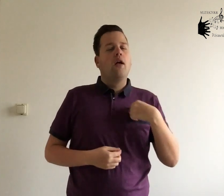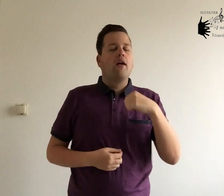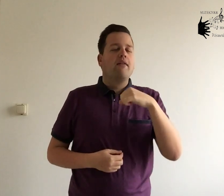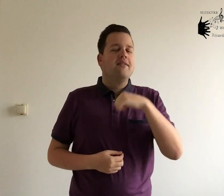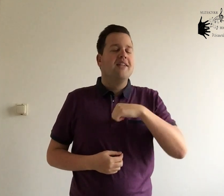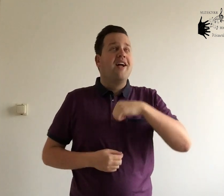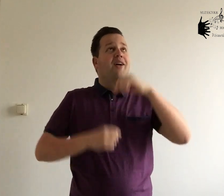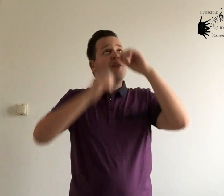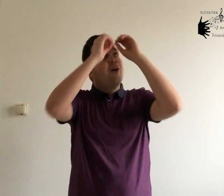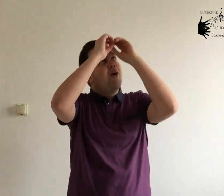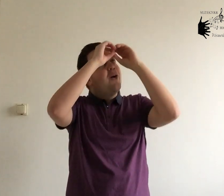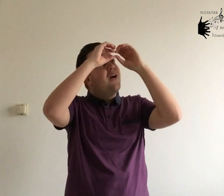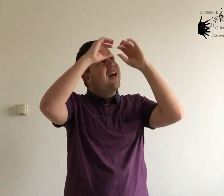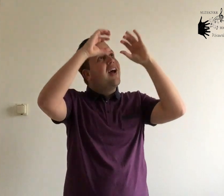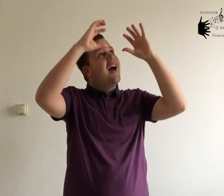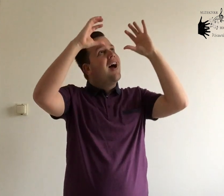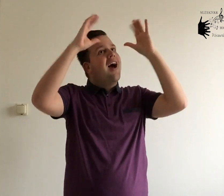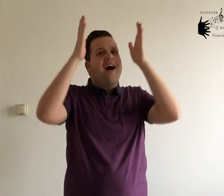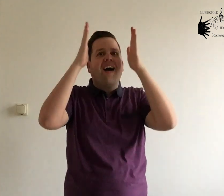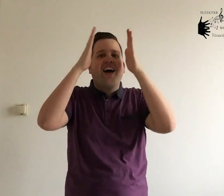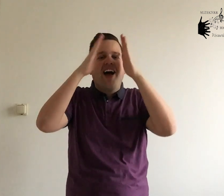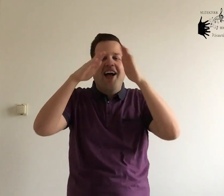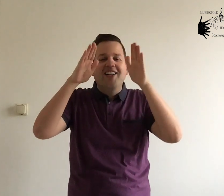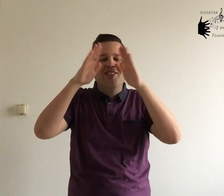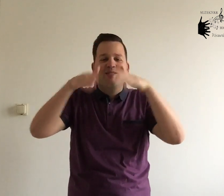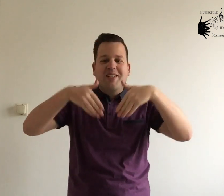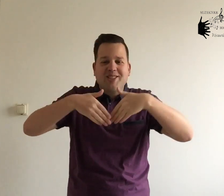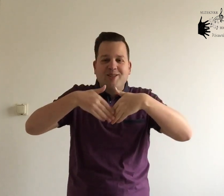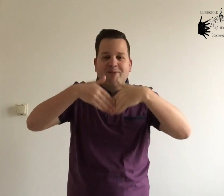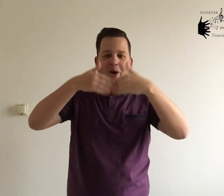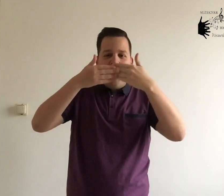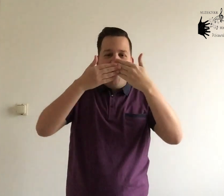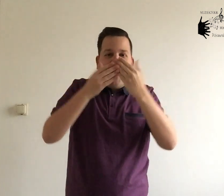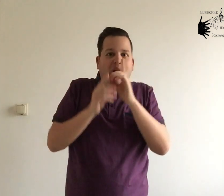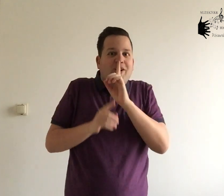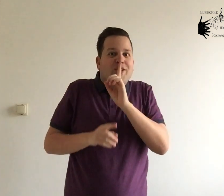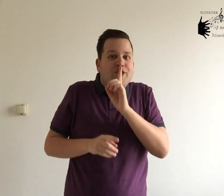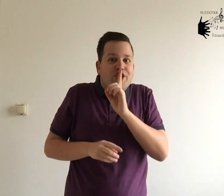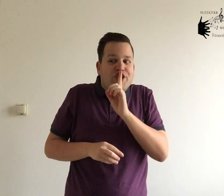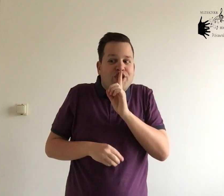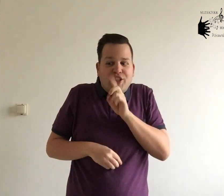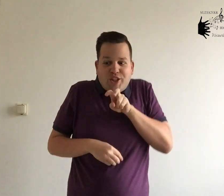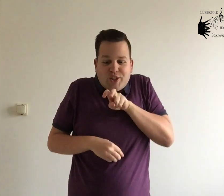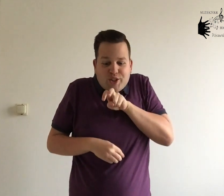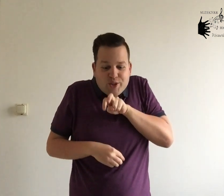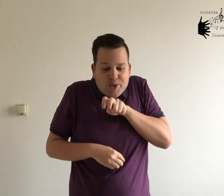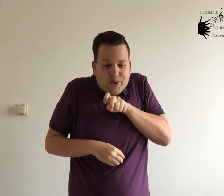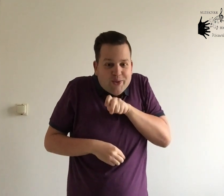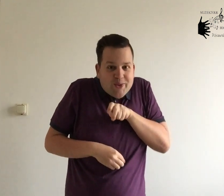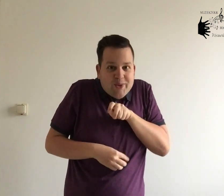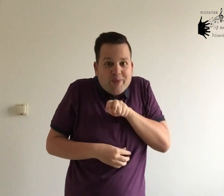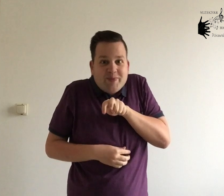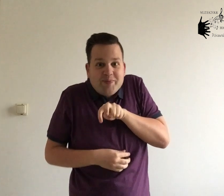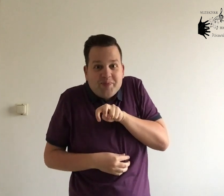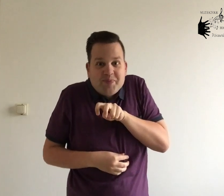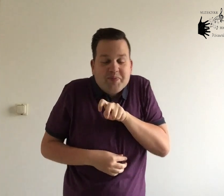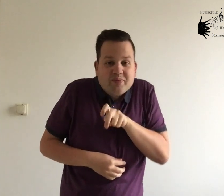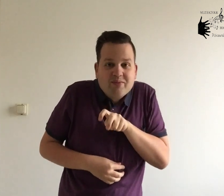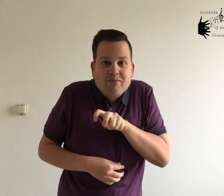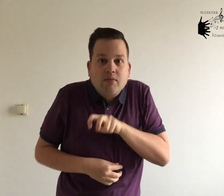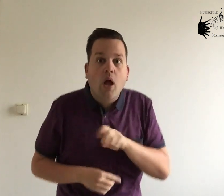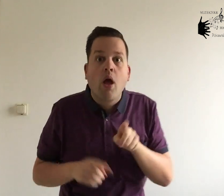I can see me now on Christmas morning Creeping down the stairs